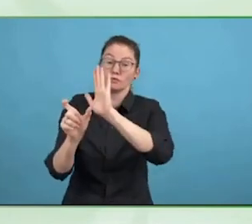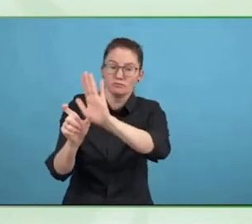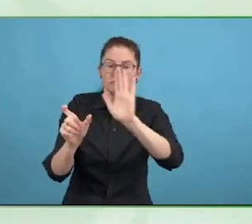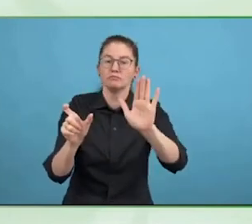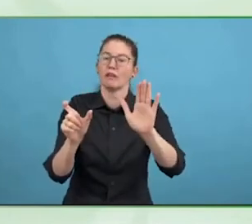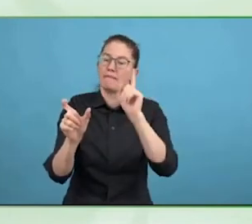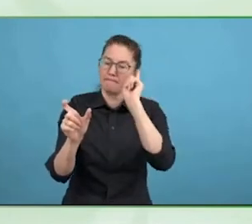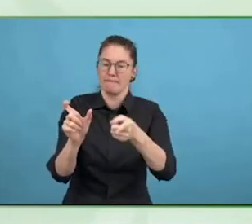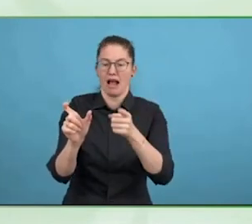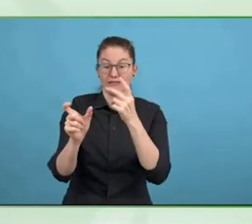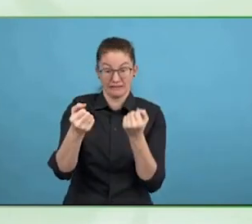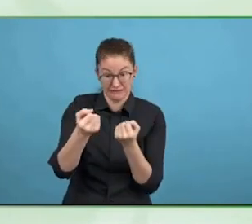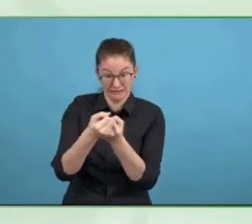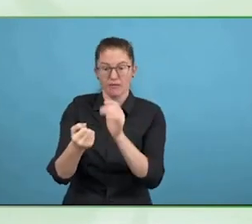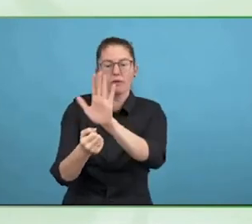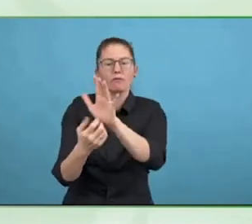and are supposed to be accessible to all.